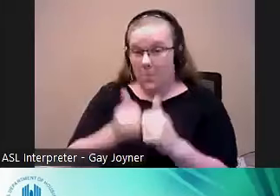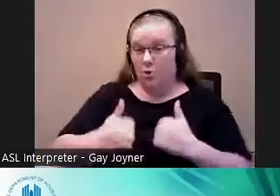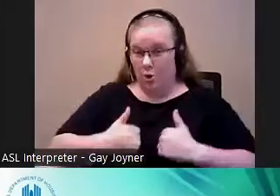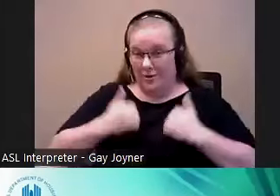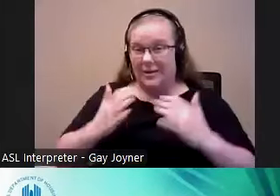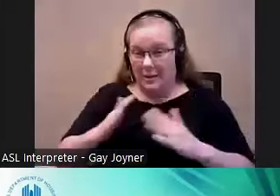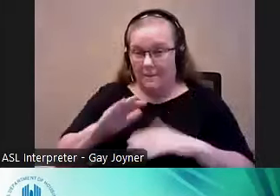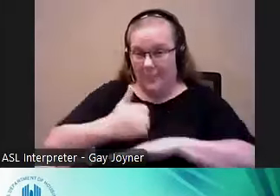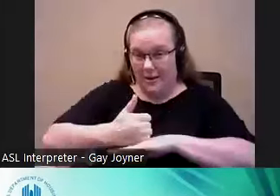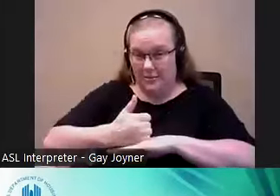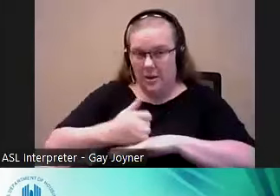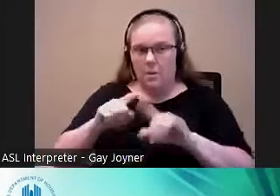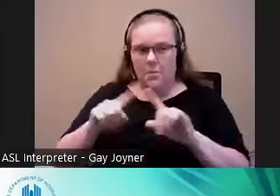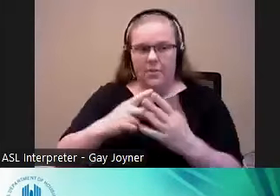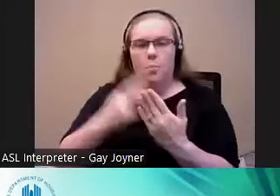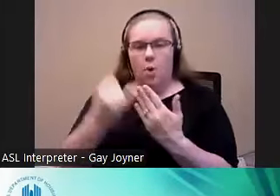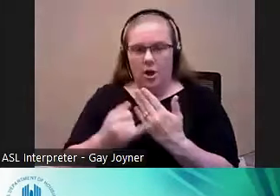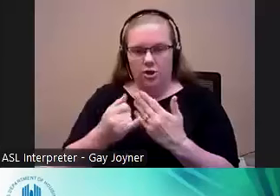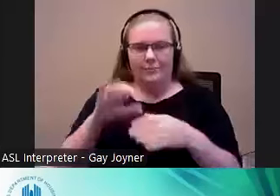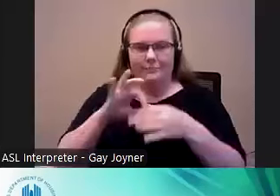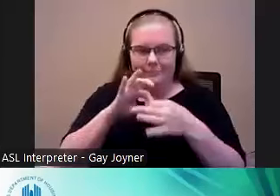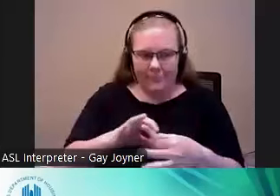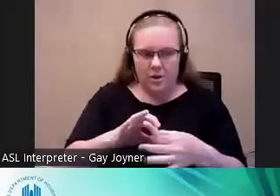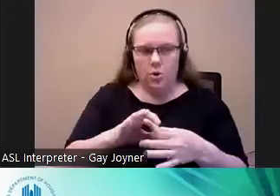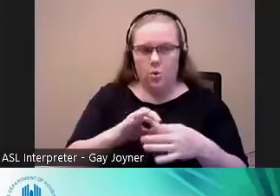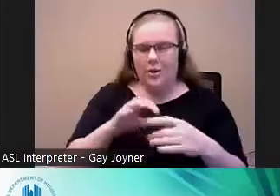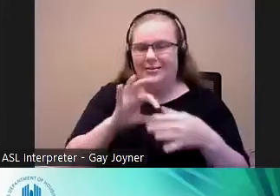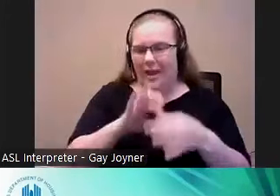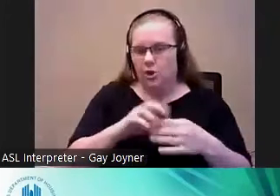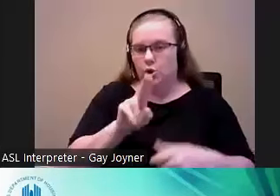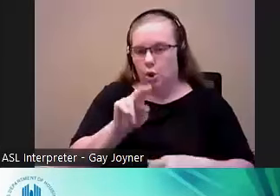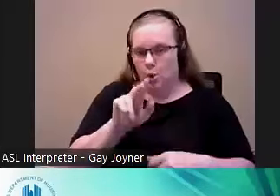where the subsidy is tied to the unit, including some project-based mainstream